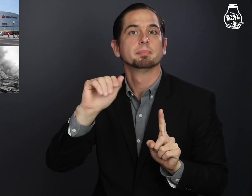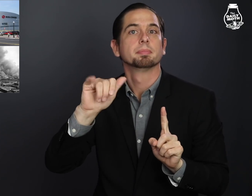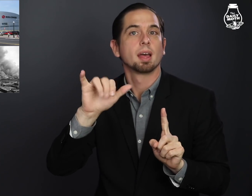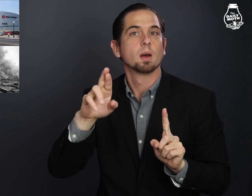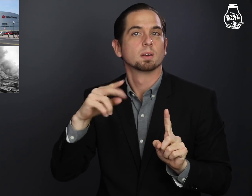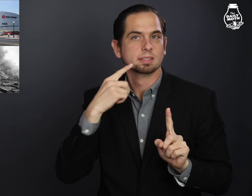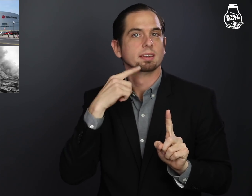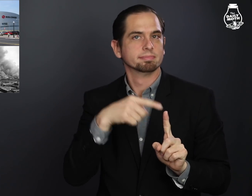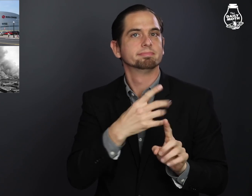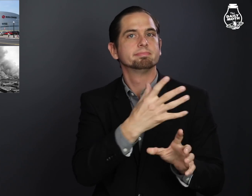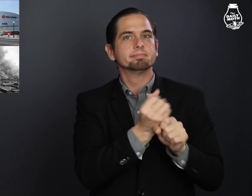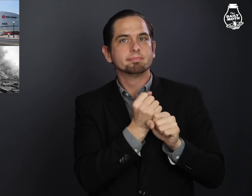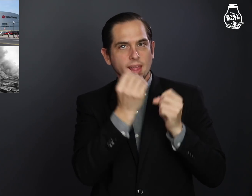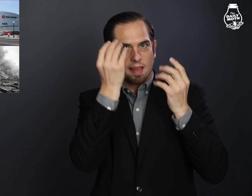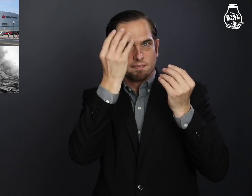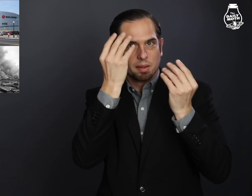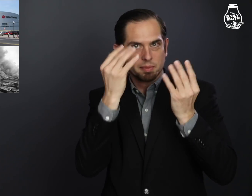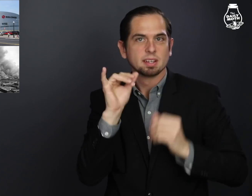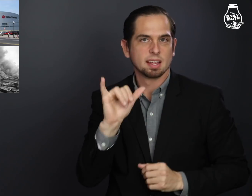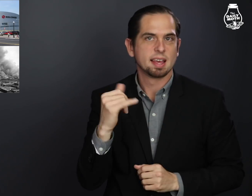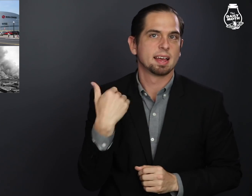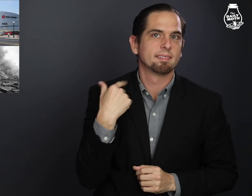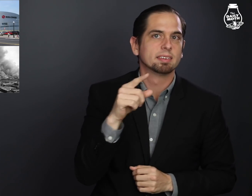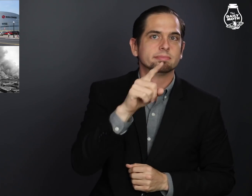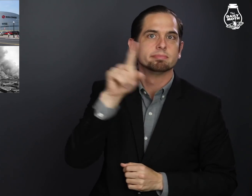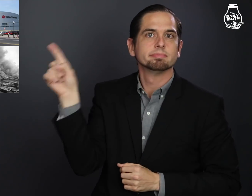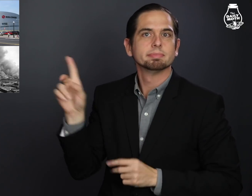The mayor said he has information that shows